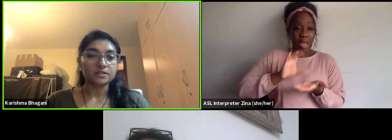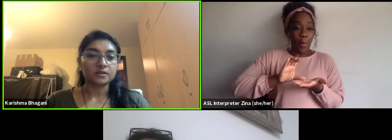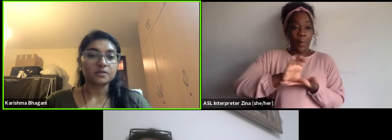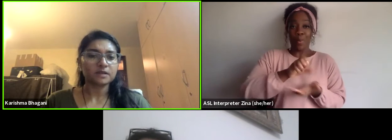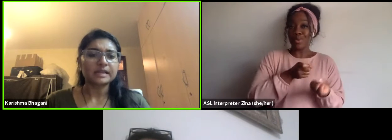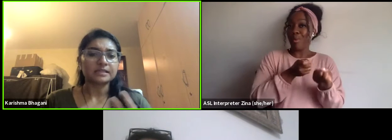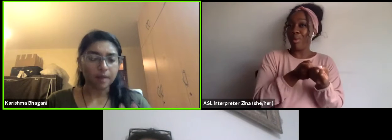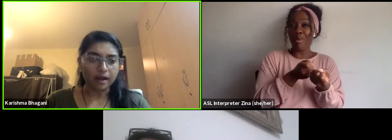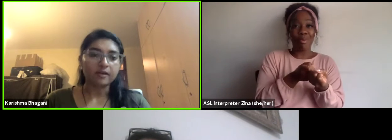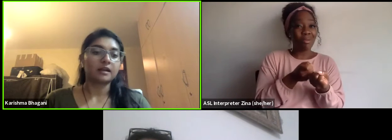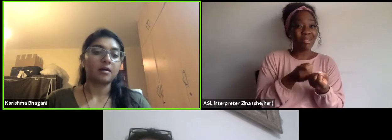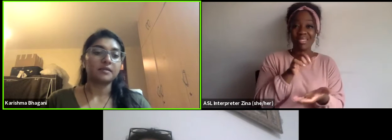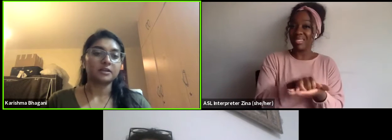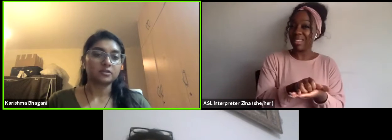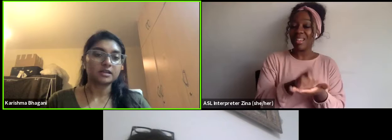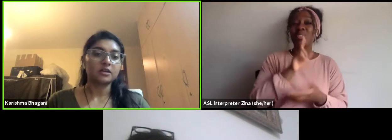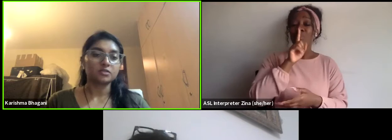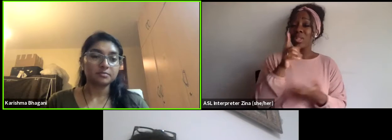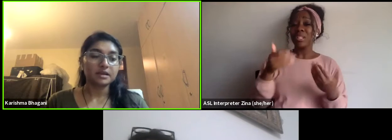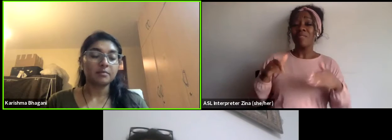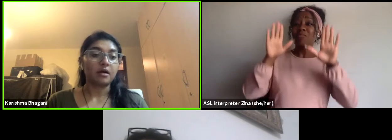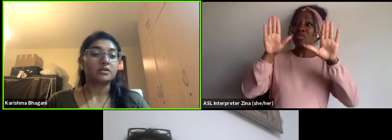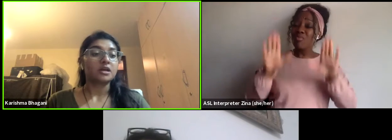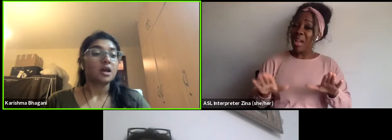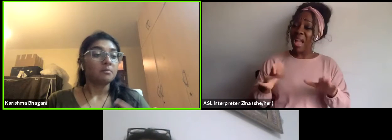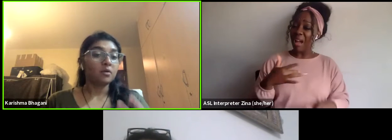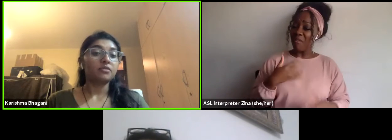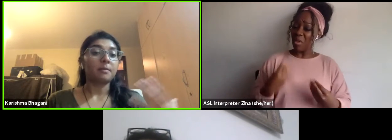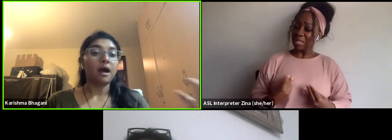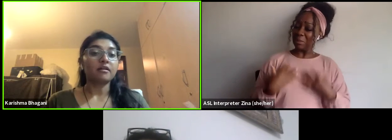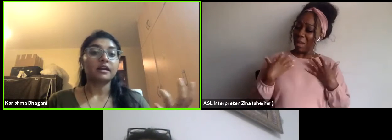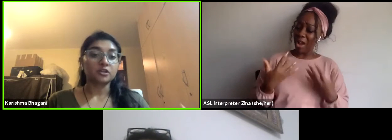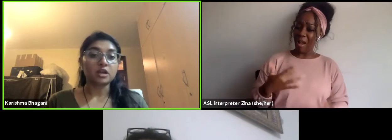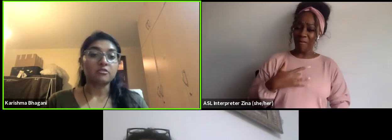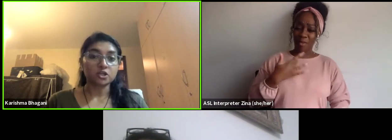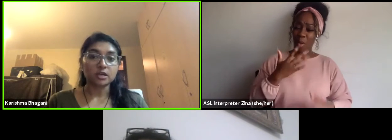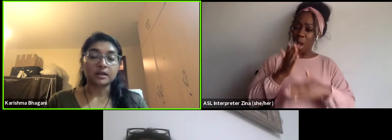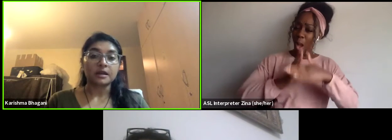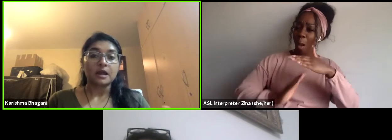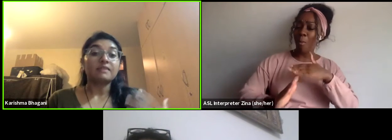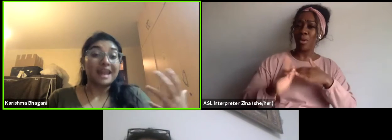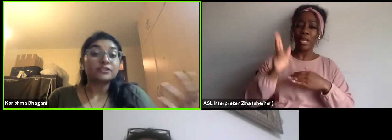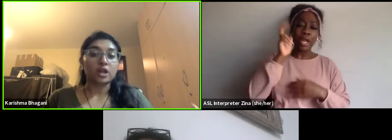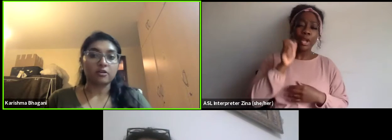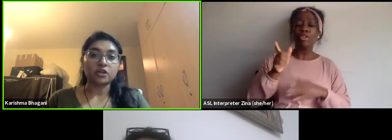So it's really inspiring and humbling to hear you speak about both empowering a generation and the next generation